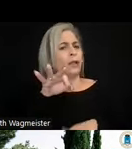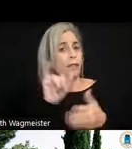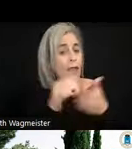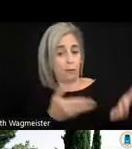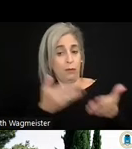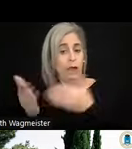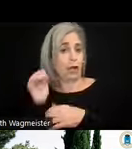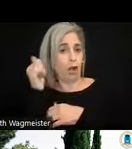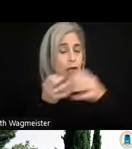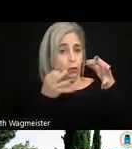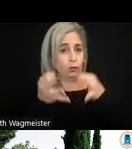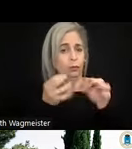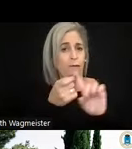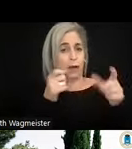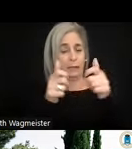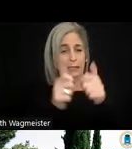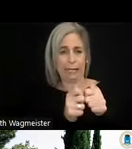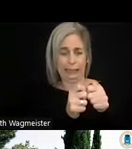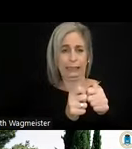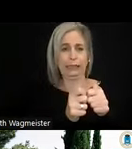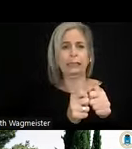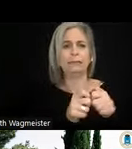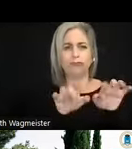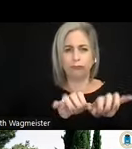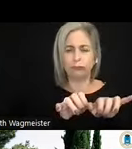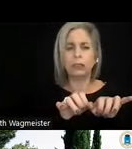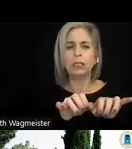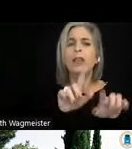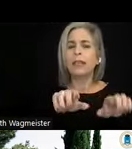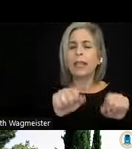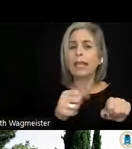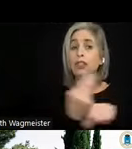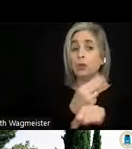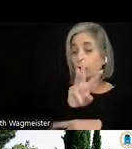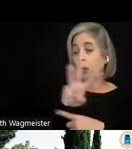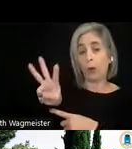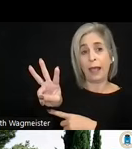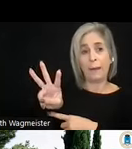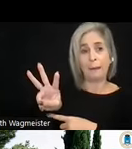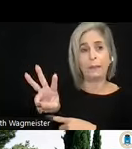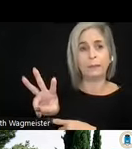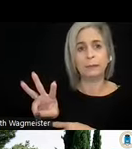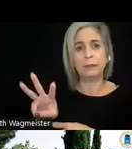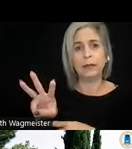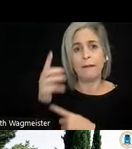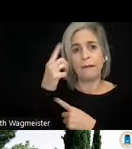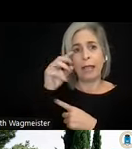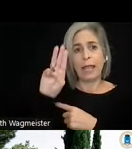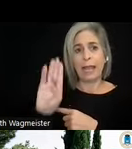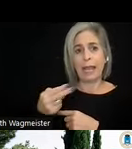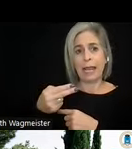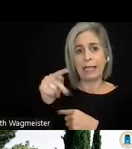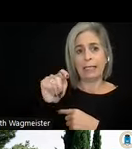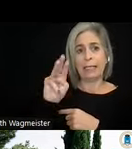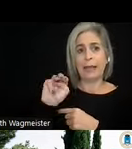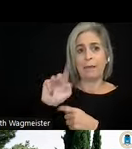description from text. So you can use the web VTT format for captions, it can also be used for